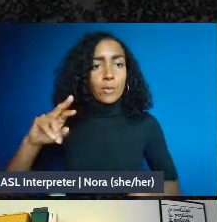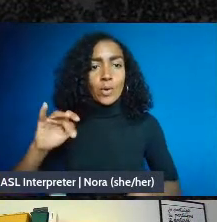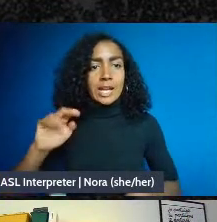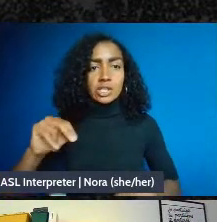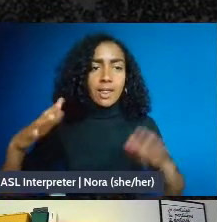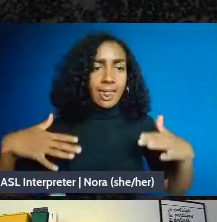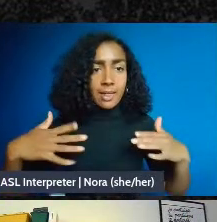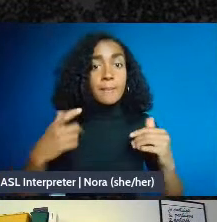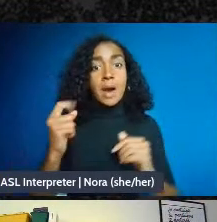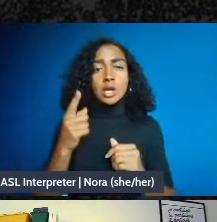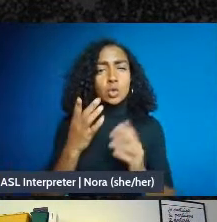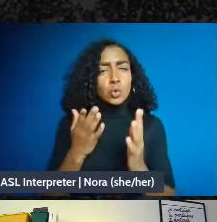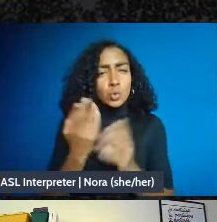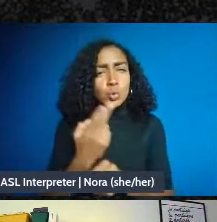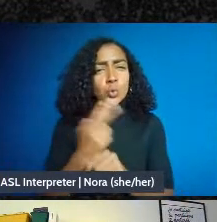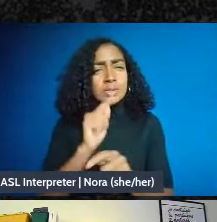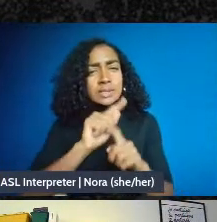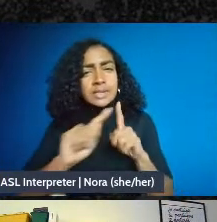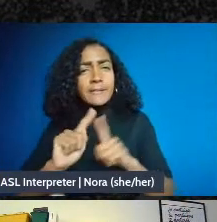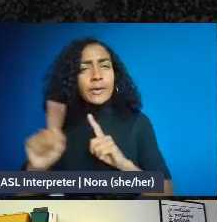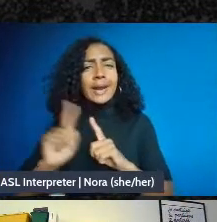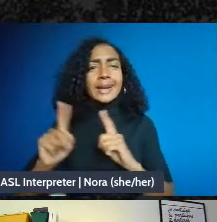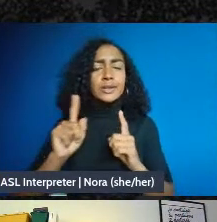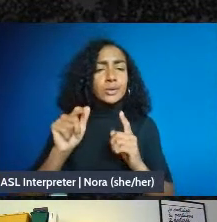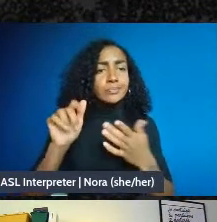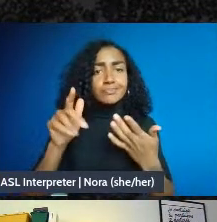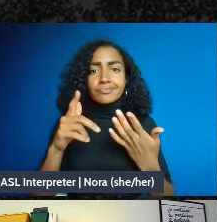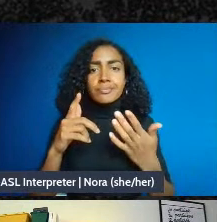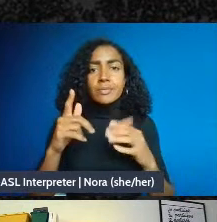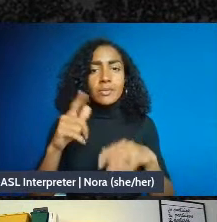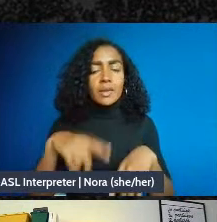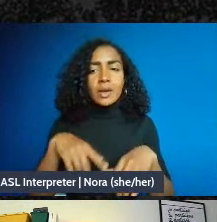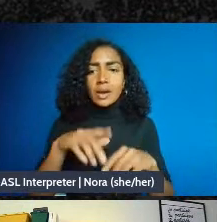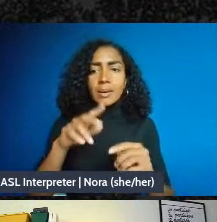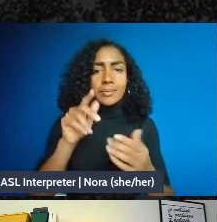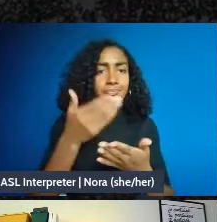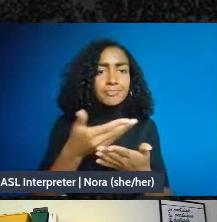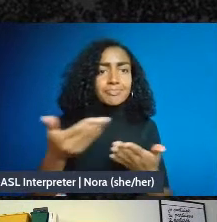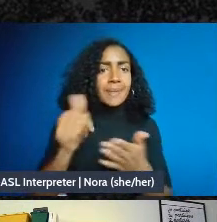a place like Venmo to get an account as an unincorporated association. Usually called